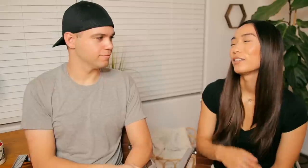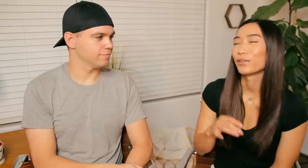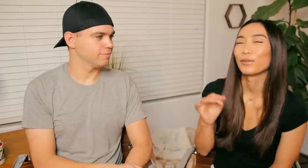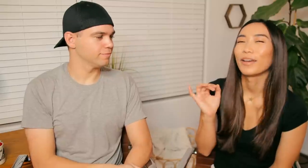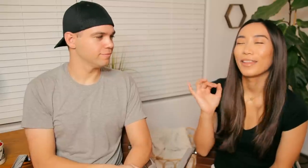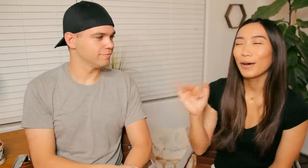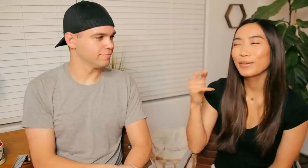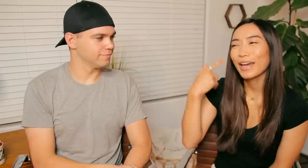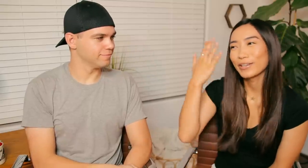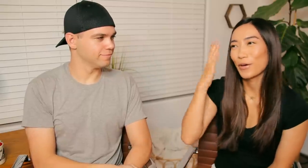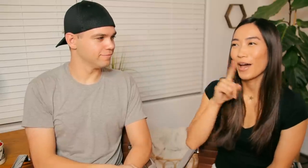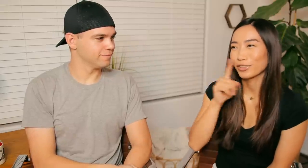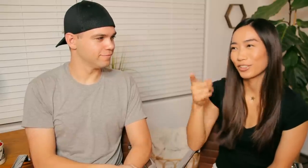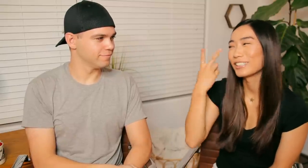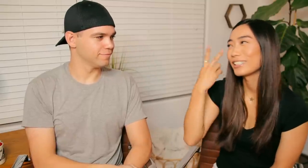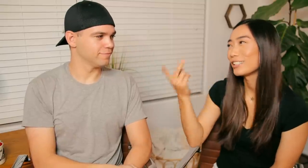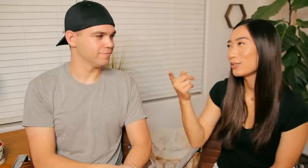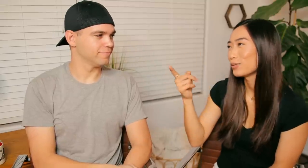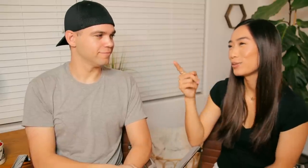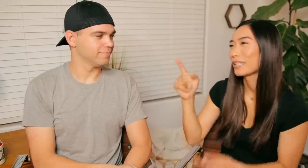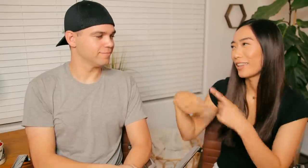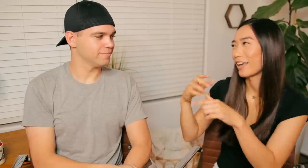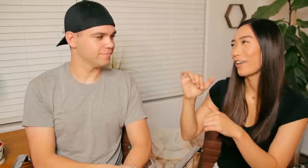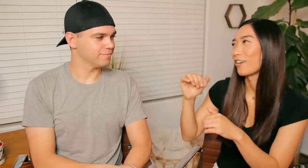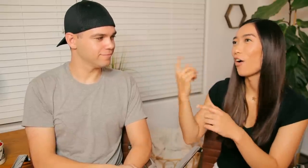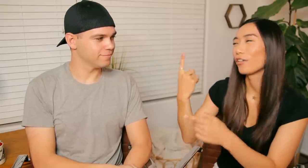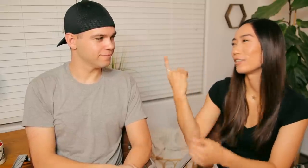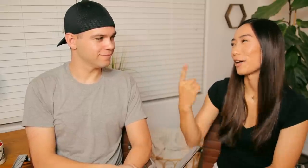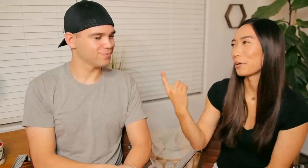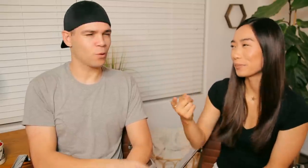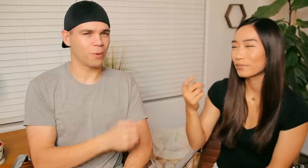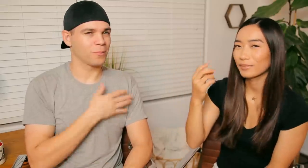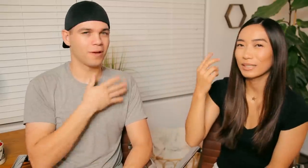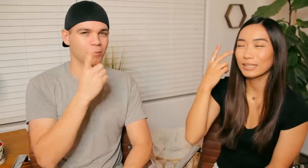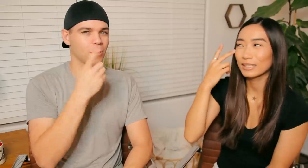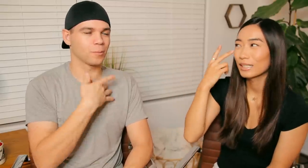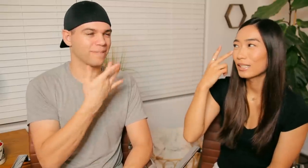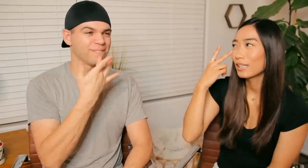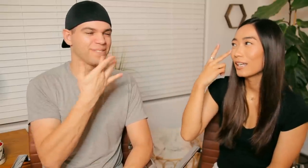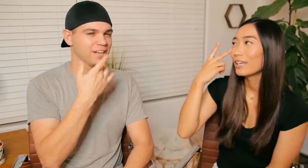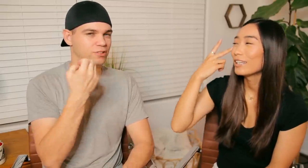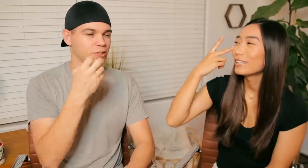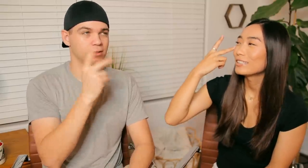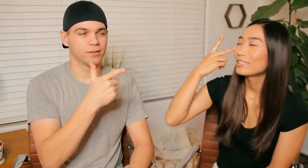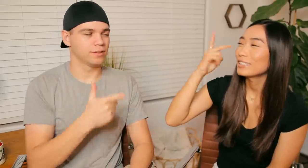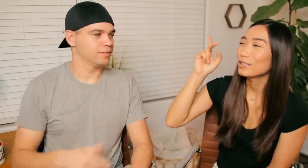E: So that one I know actually because I see you sign that all the time R: yeah it's one of my favorite signs